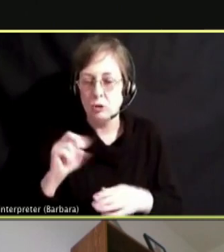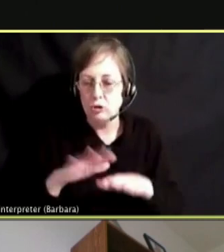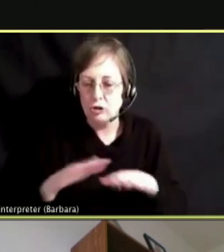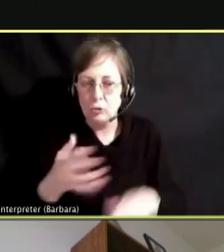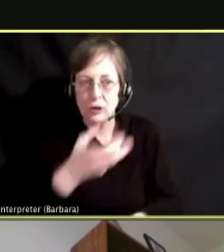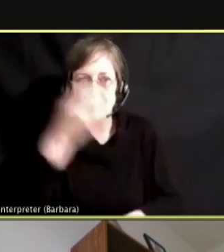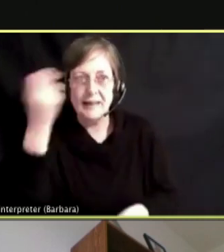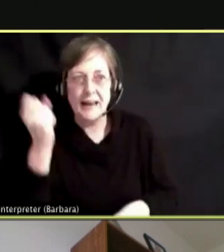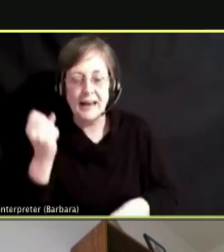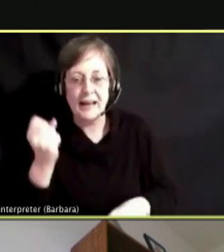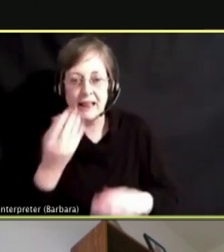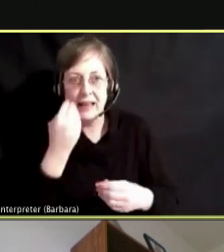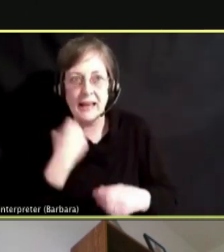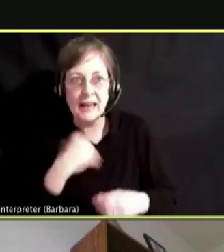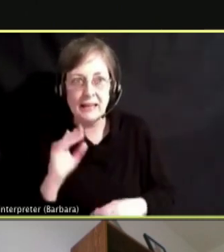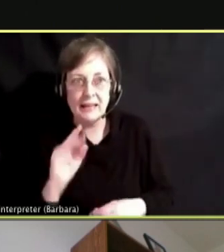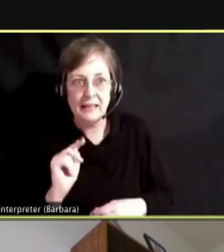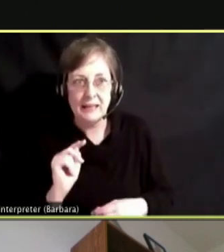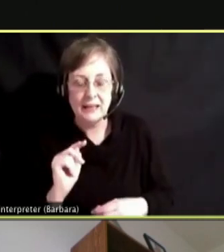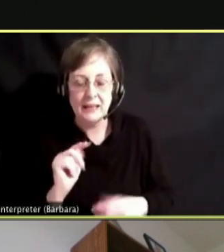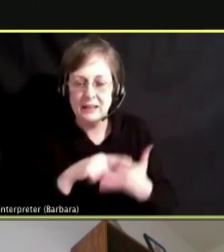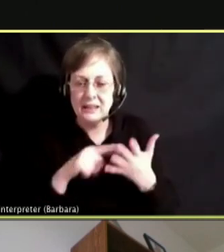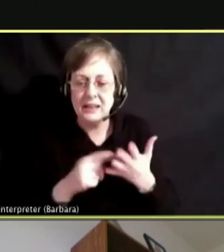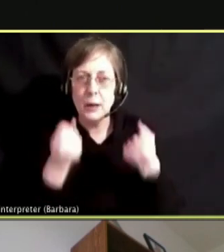IS A LOT OF DIFFERENT THINGS THAT CAN HAPPEN.